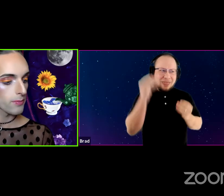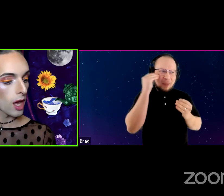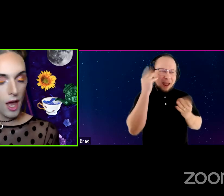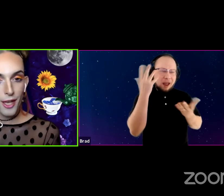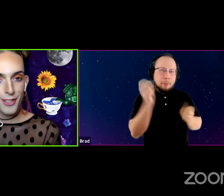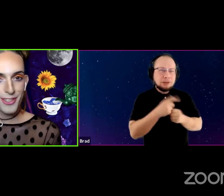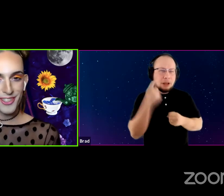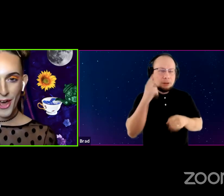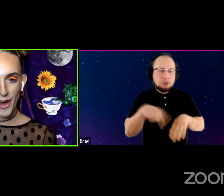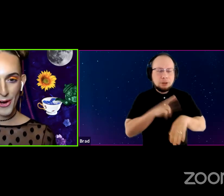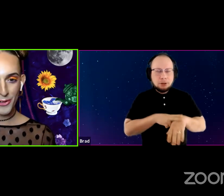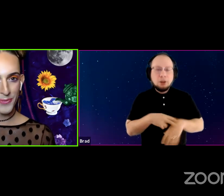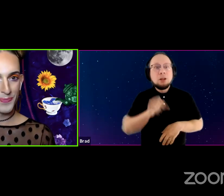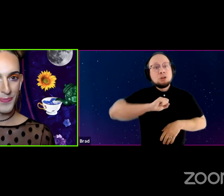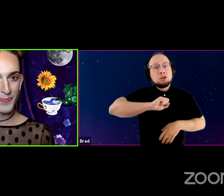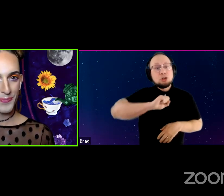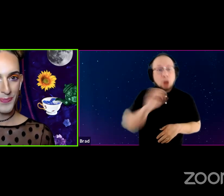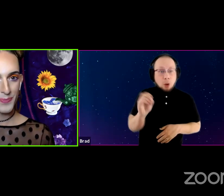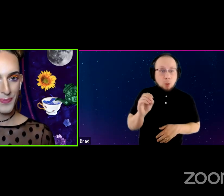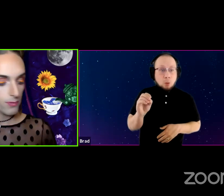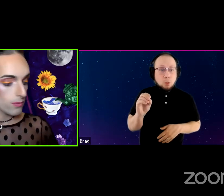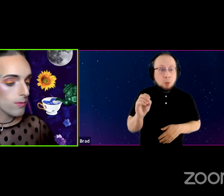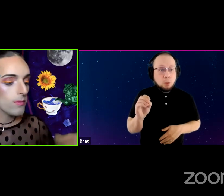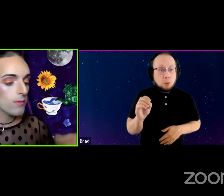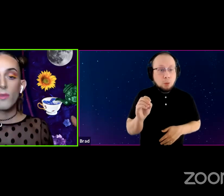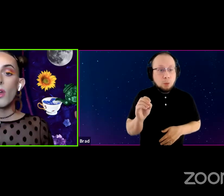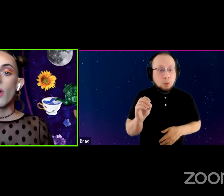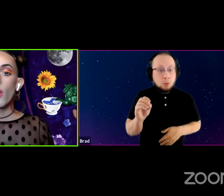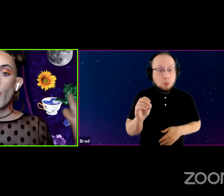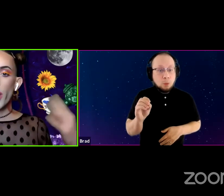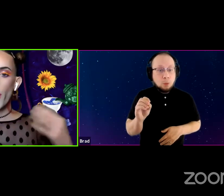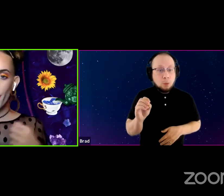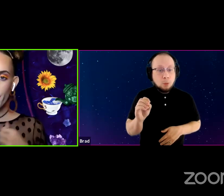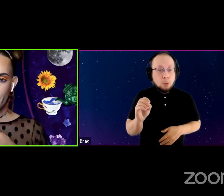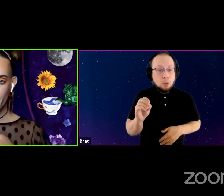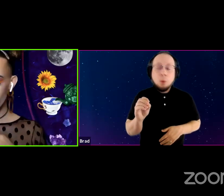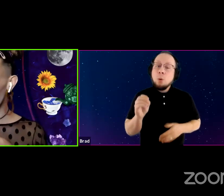So what I want you to do is sing to yourself,